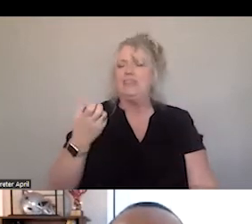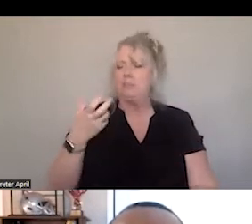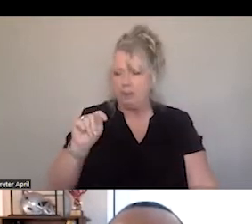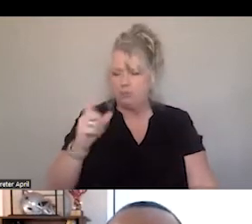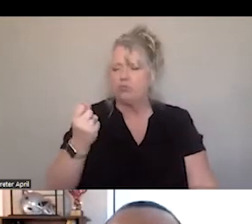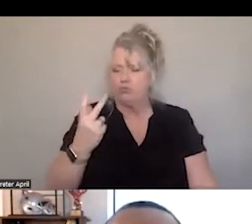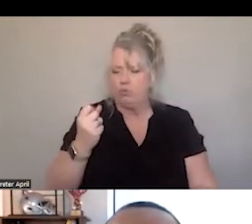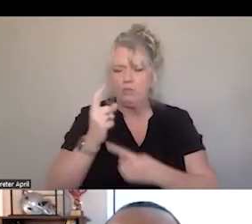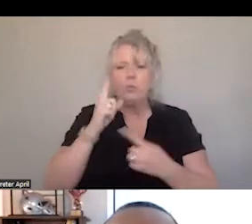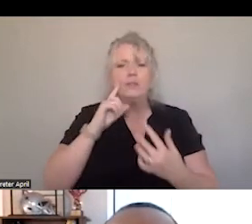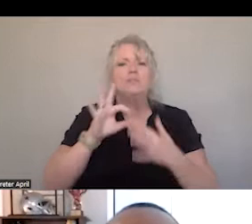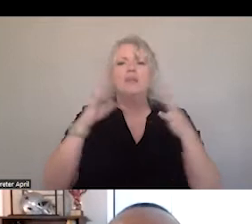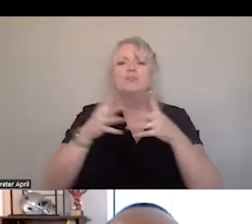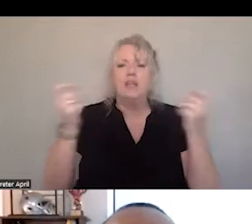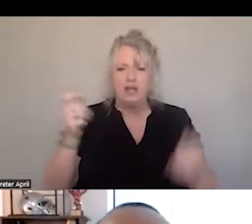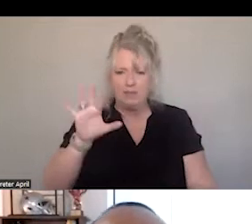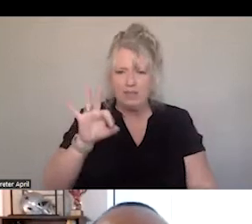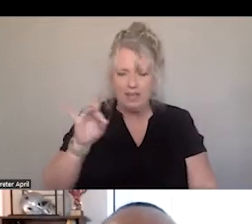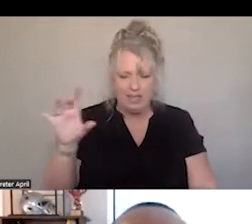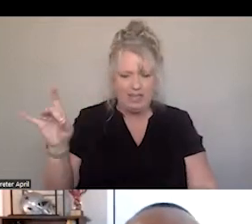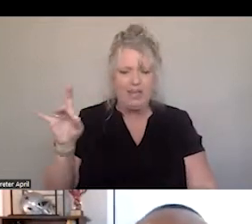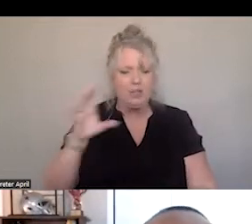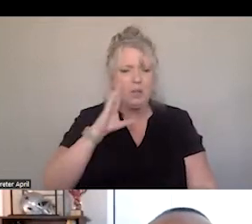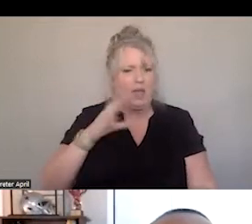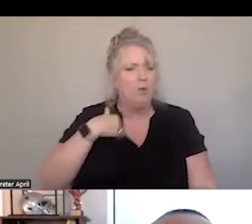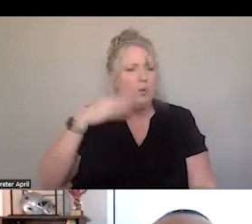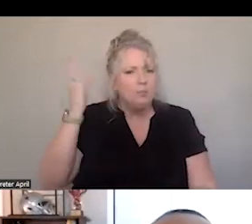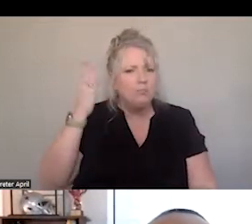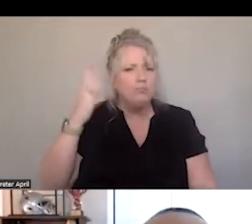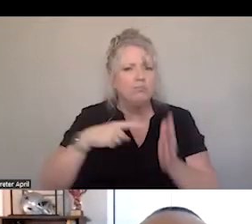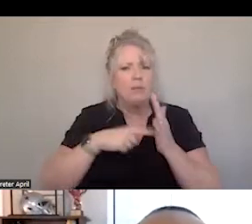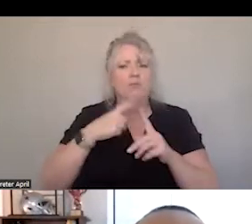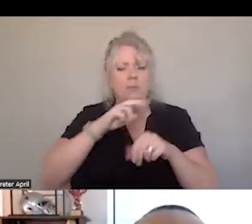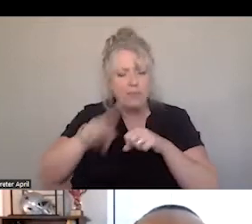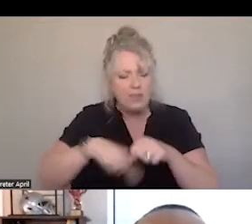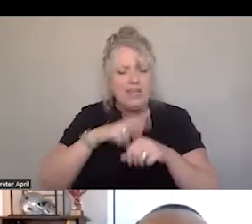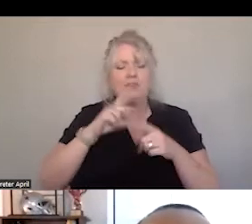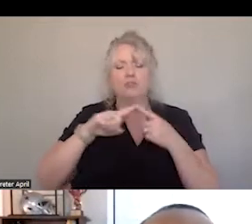CELEBRATION OF 988, BEING PRESENTED BY NATIONAL COUNCIL FOR MENTAL WELL BEING, THAT WILL BE CHUCK,